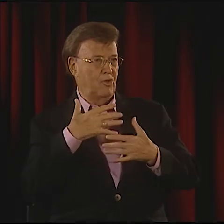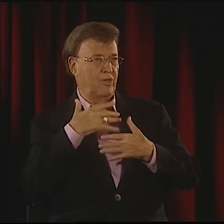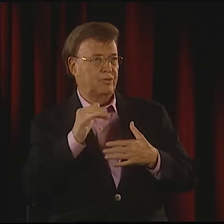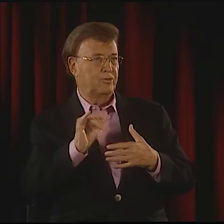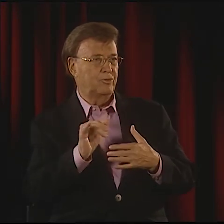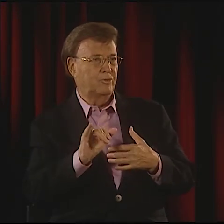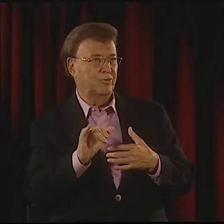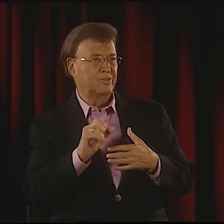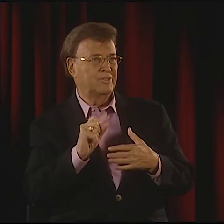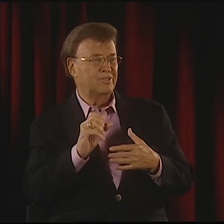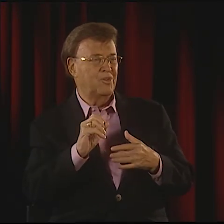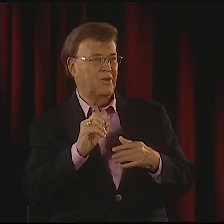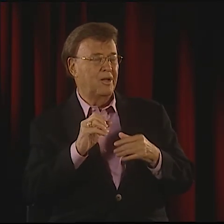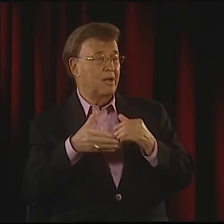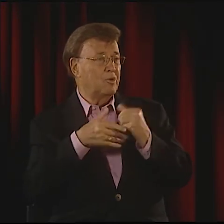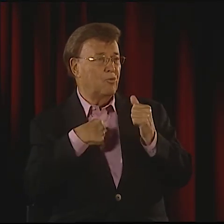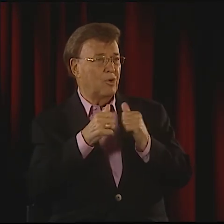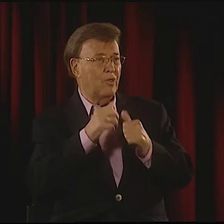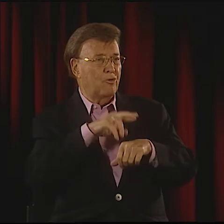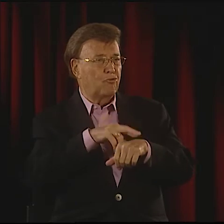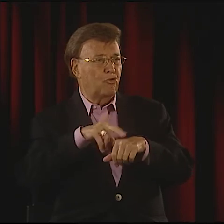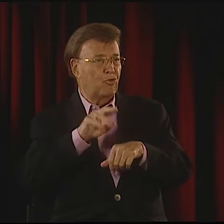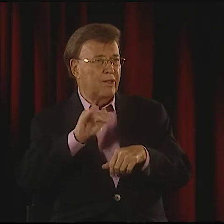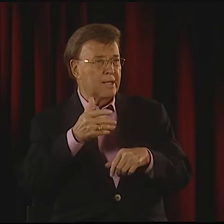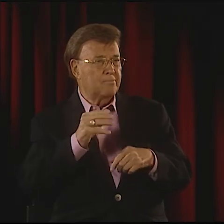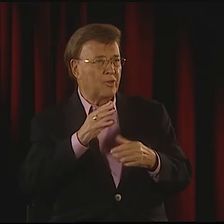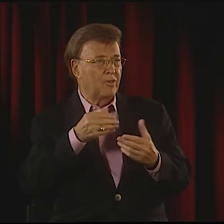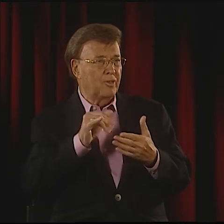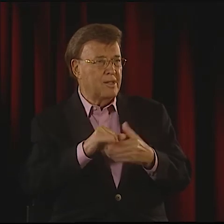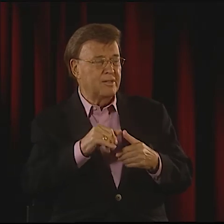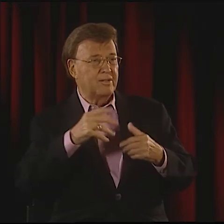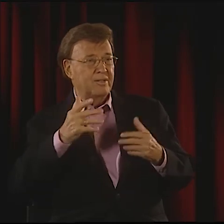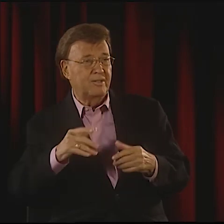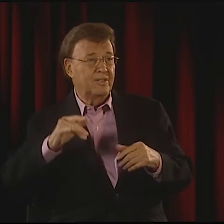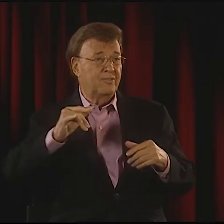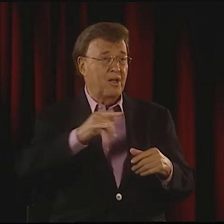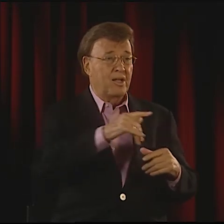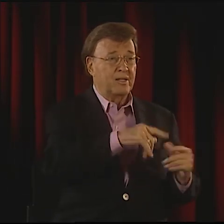BREATHING IN PERFORMING ASL POETRY,